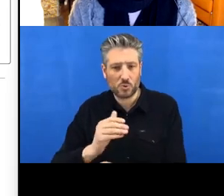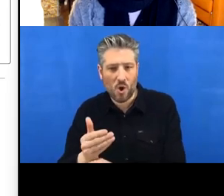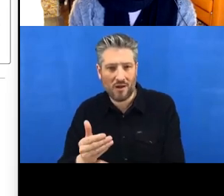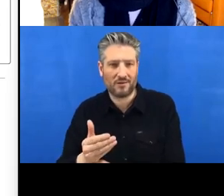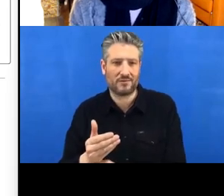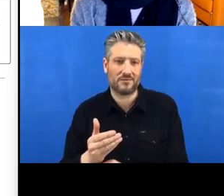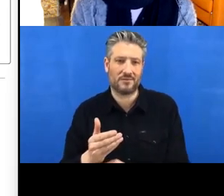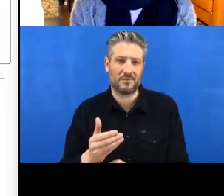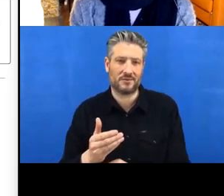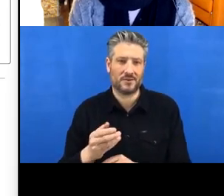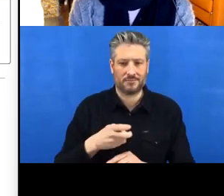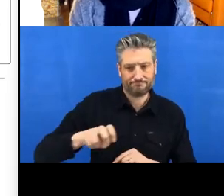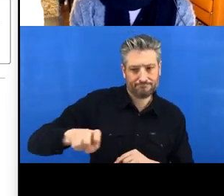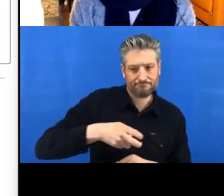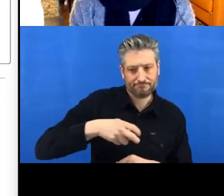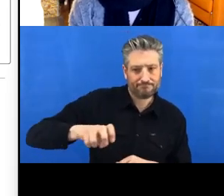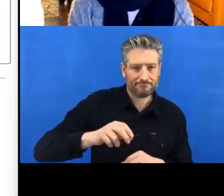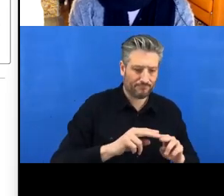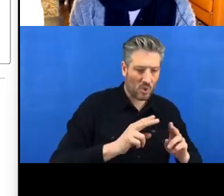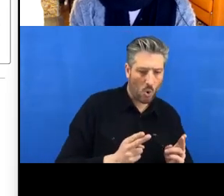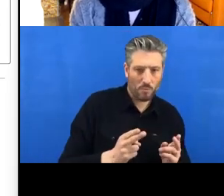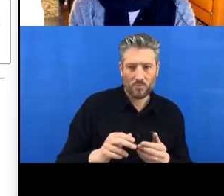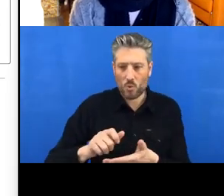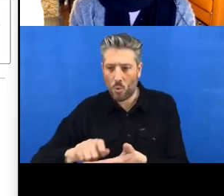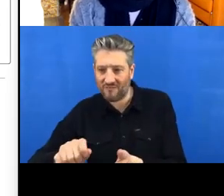And it means you shouldn't need to worry about USB devices, etc.